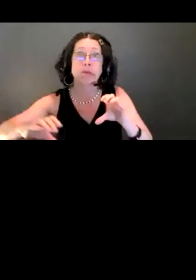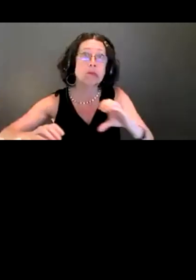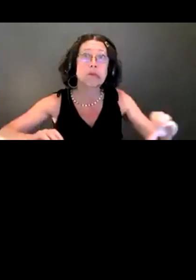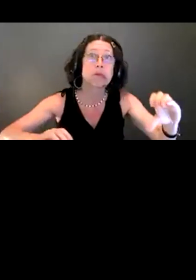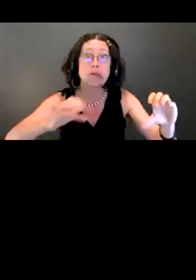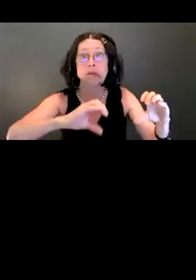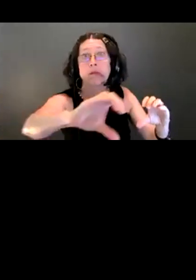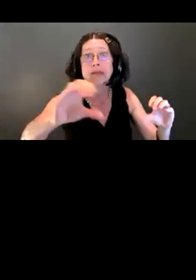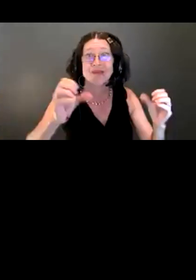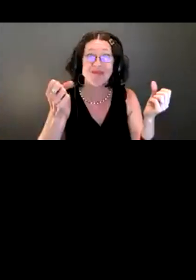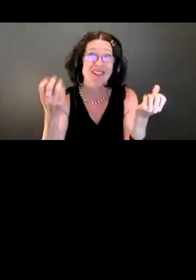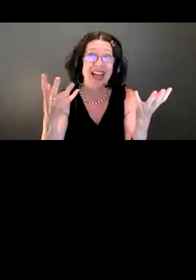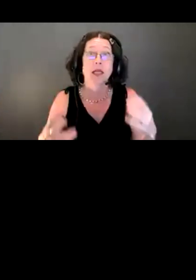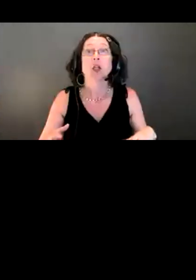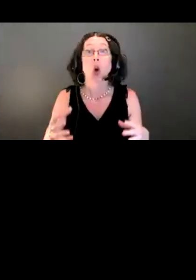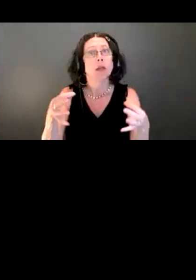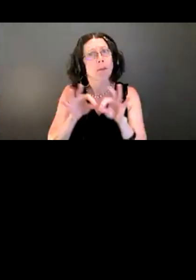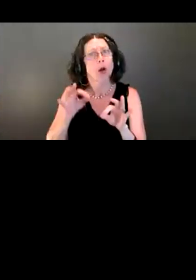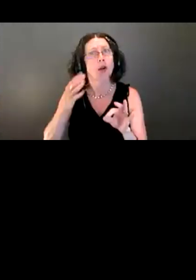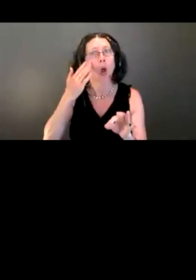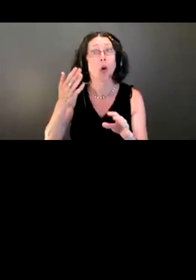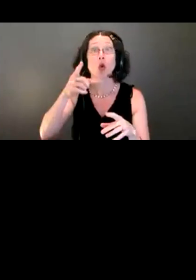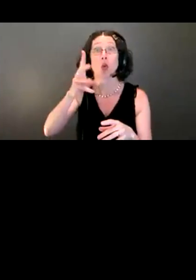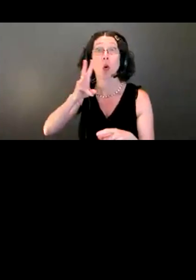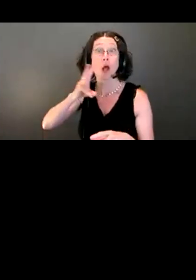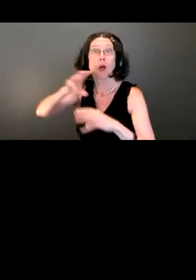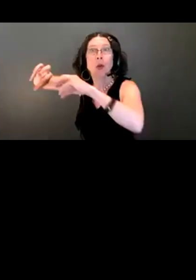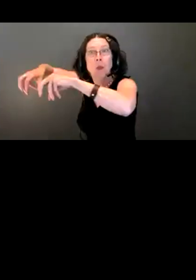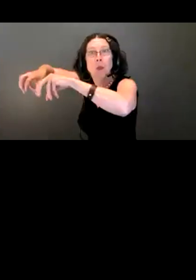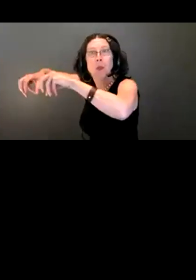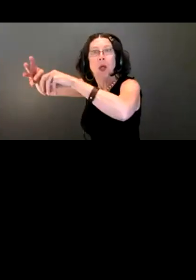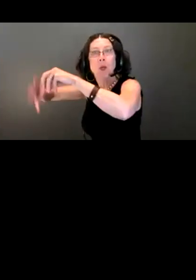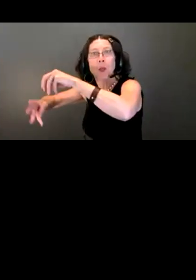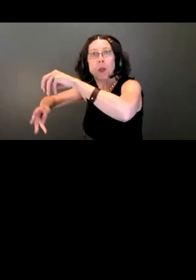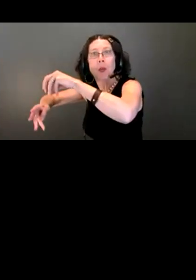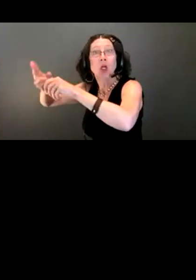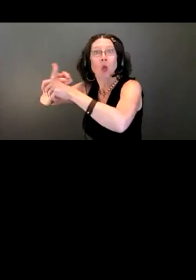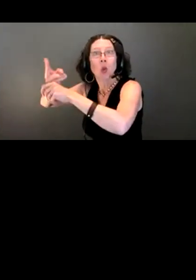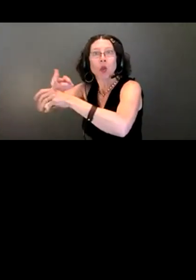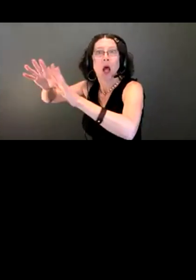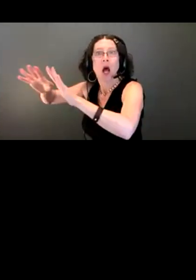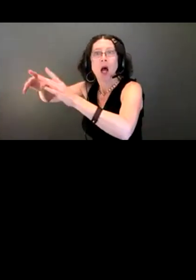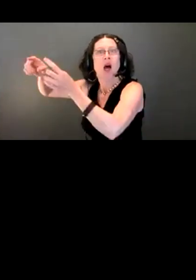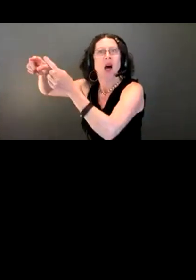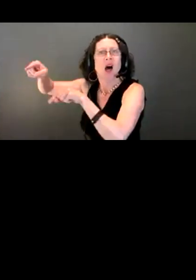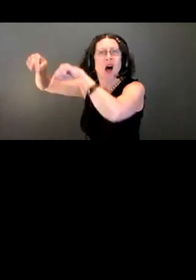when you use water and it goes down the drain. The image you're looking at here is a side-by-side image.